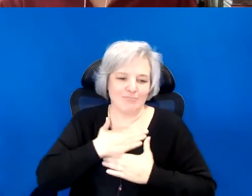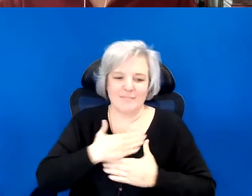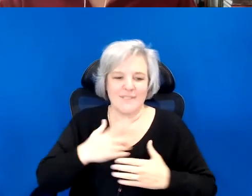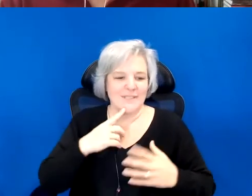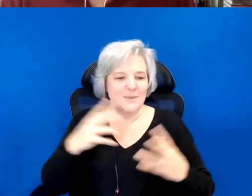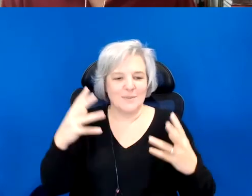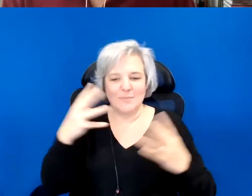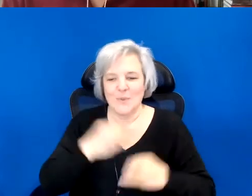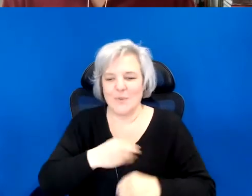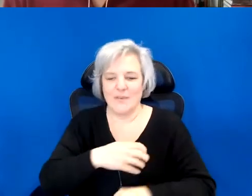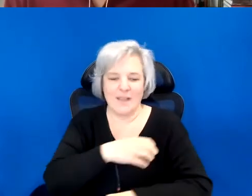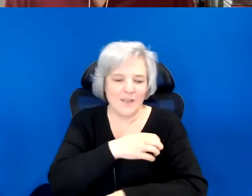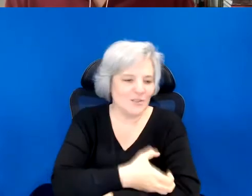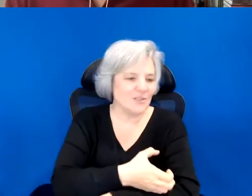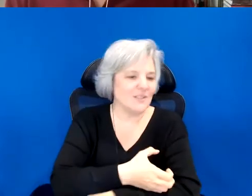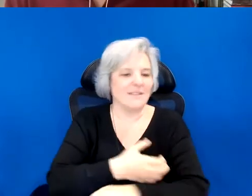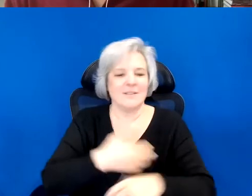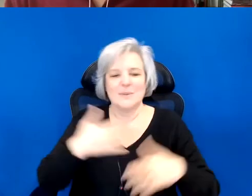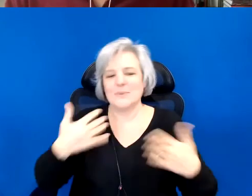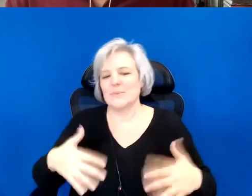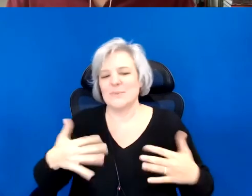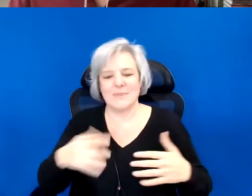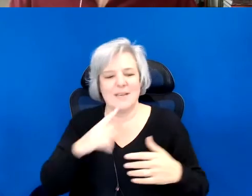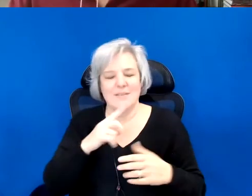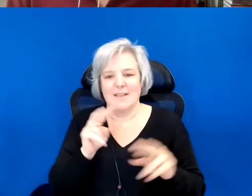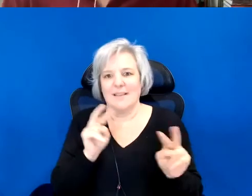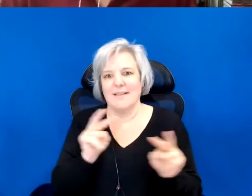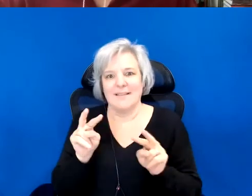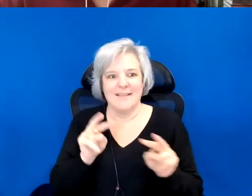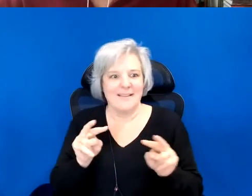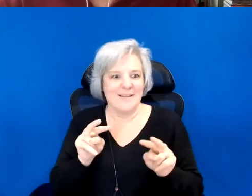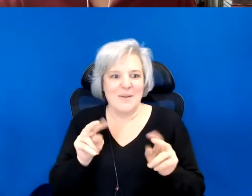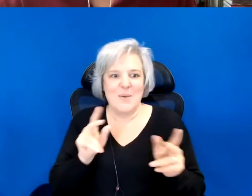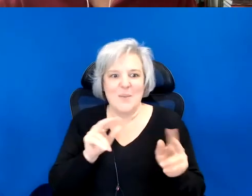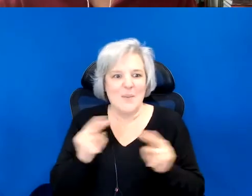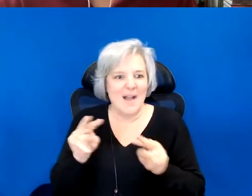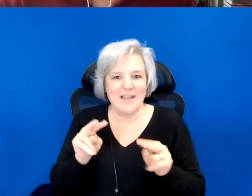that was just so energetic, and I loved watching the friendship between the two of you.